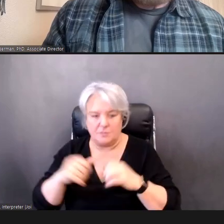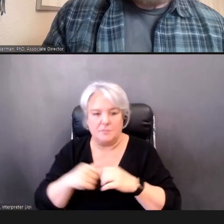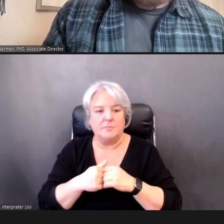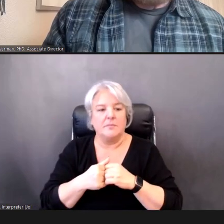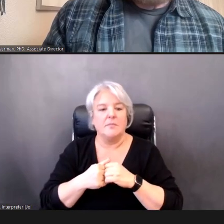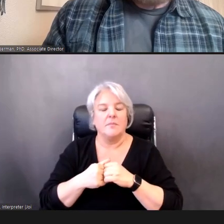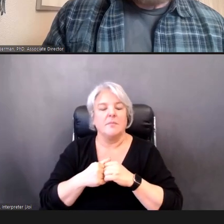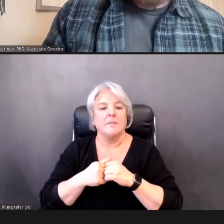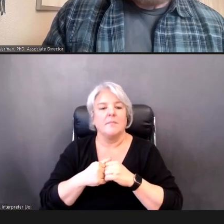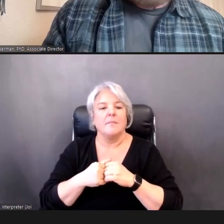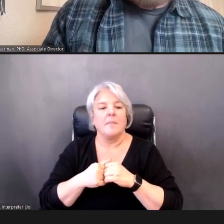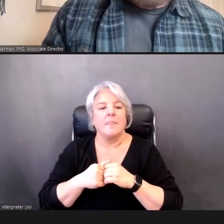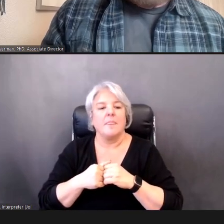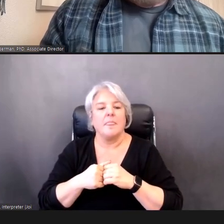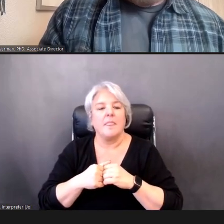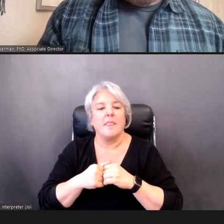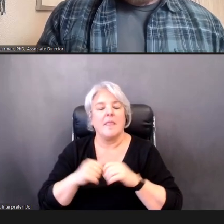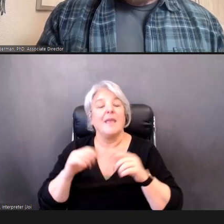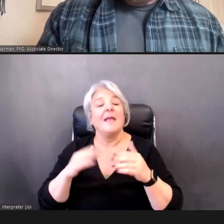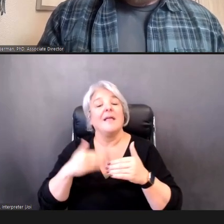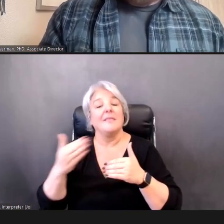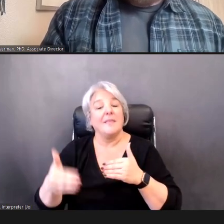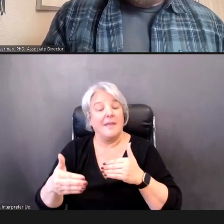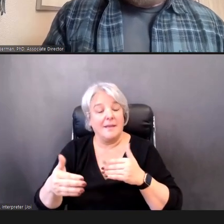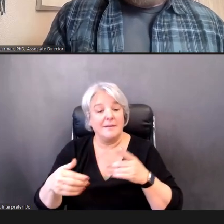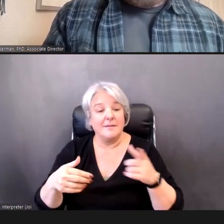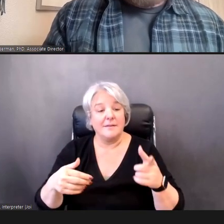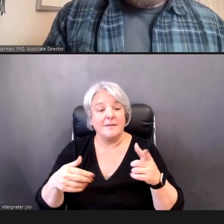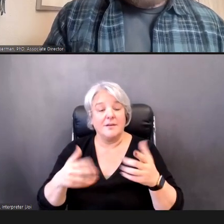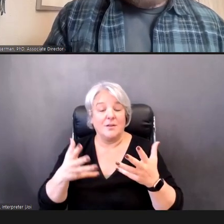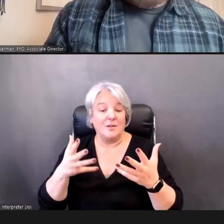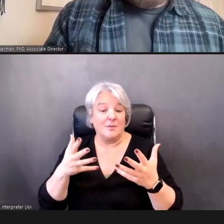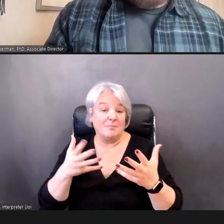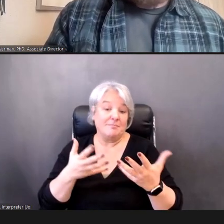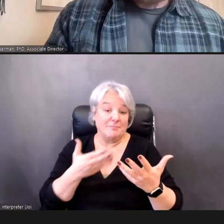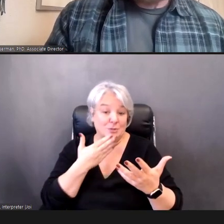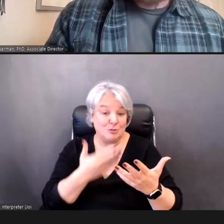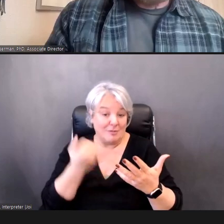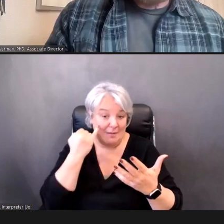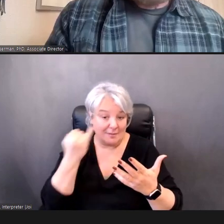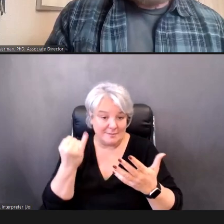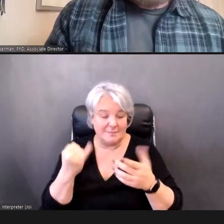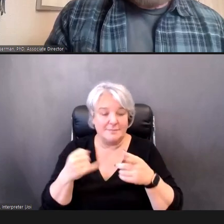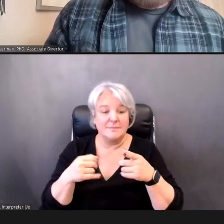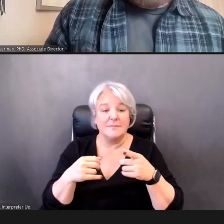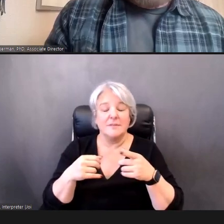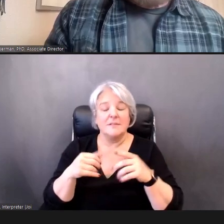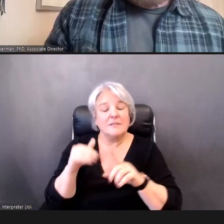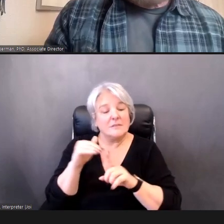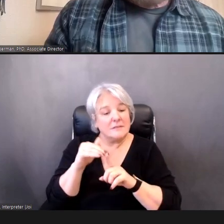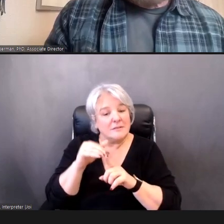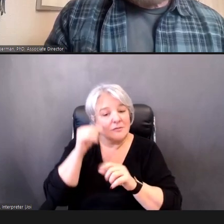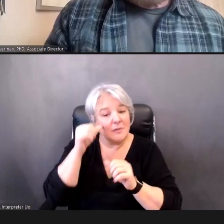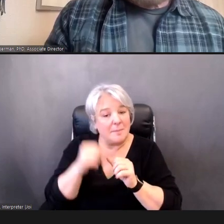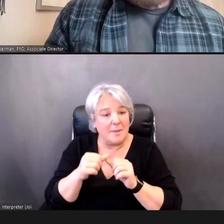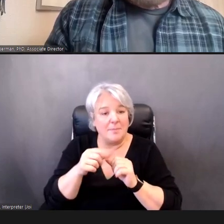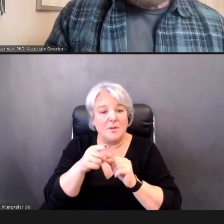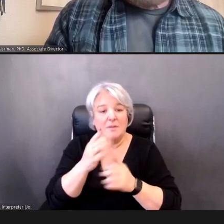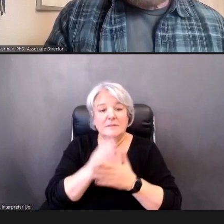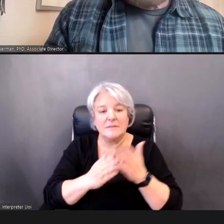and then -- what we would like to do -- is just remind you, of some of the things you're going to be want to be sure to address as you